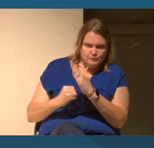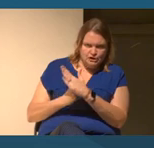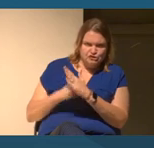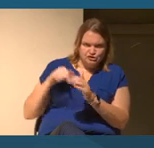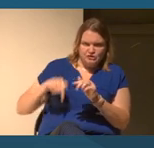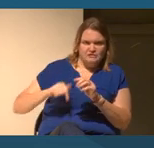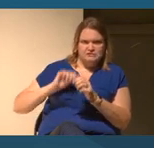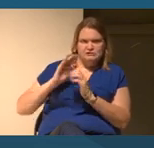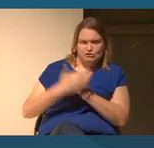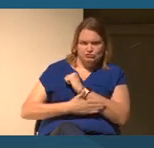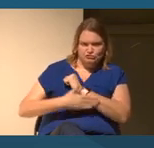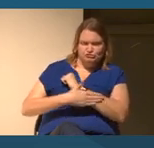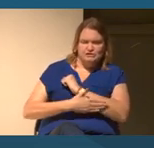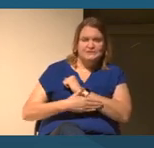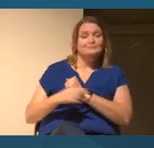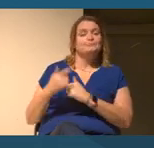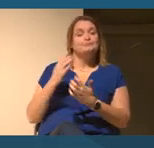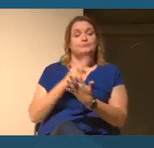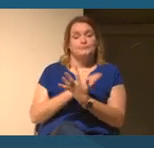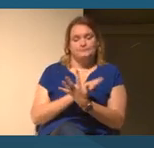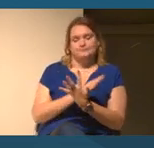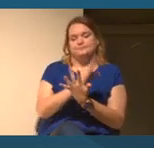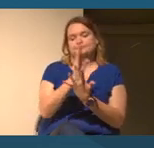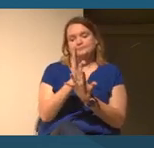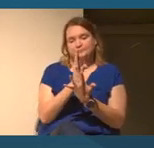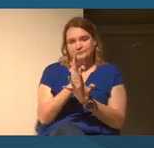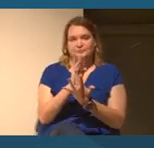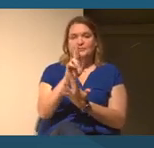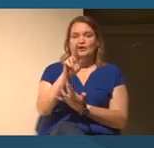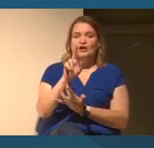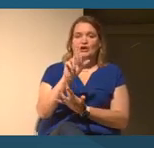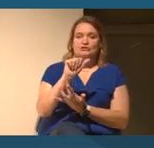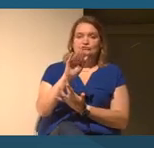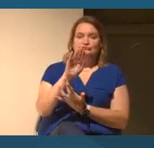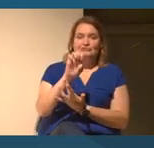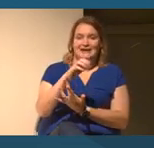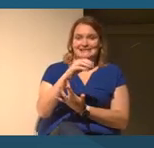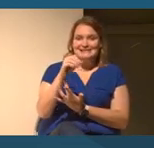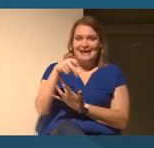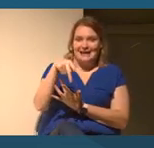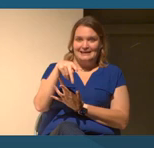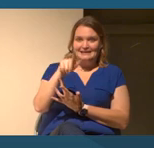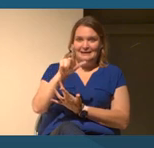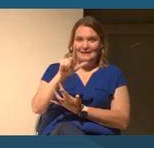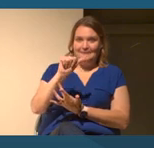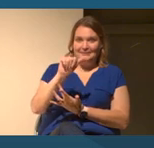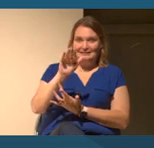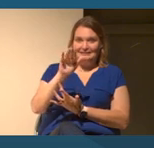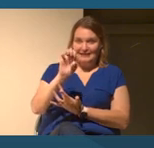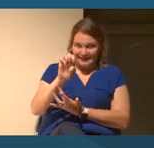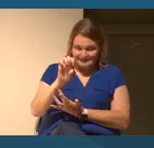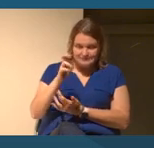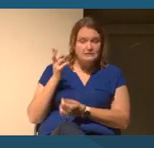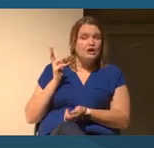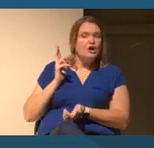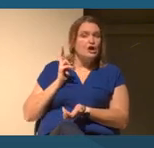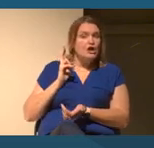We're dealing with race and place, which is around the historical and contemporary injustices